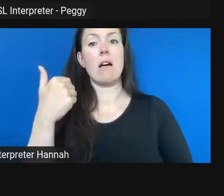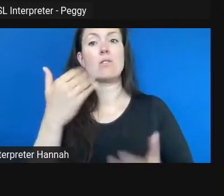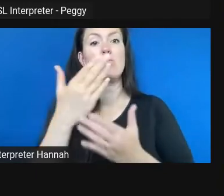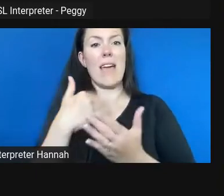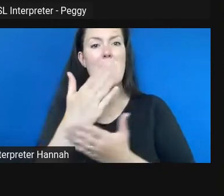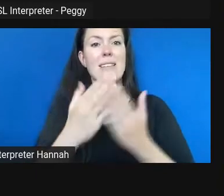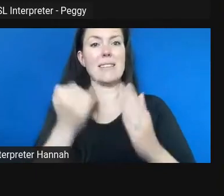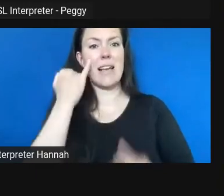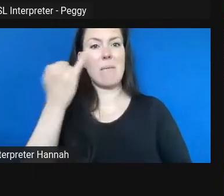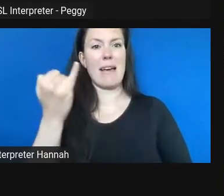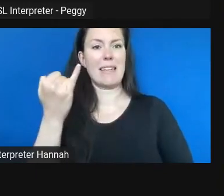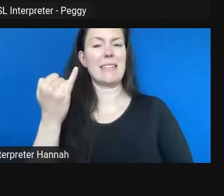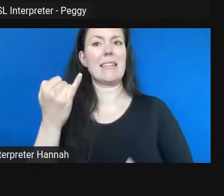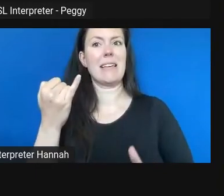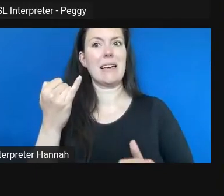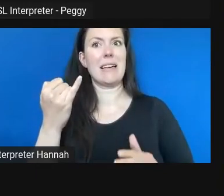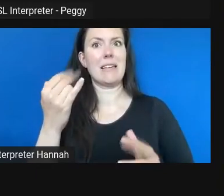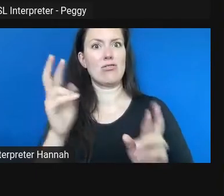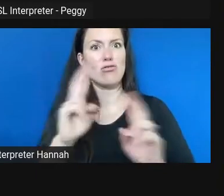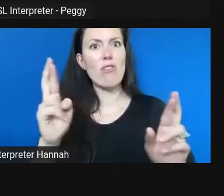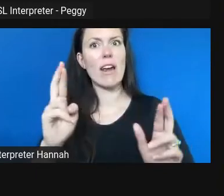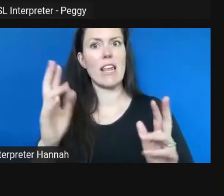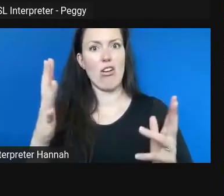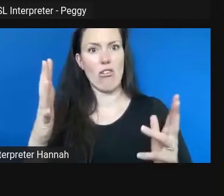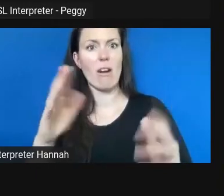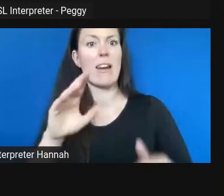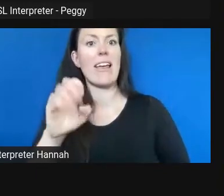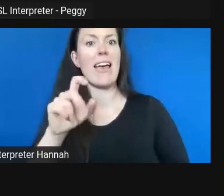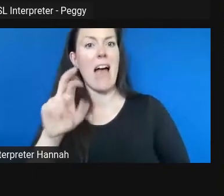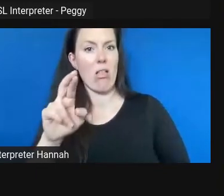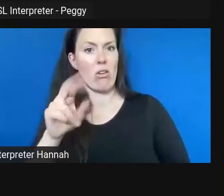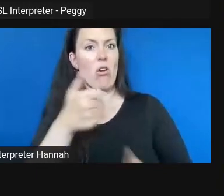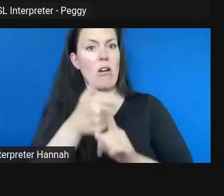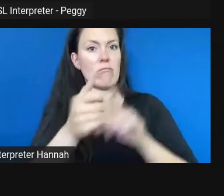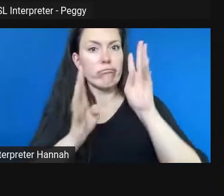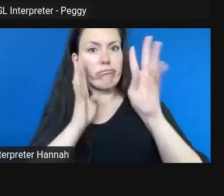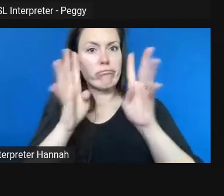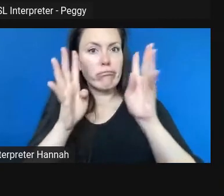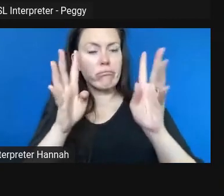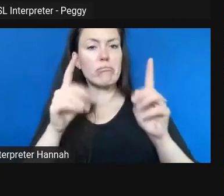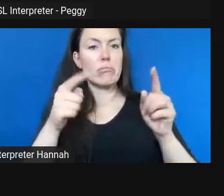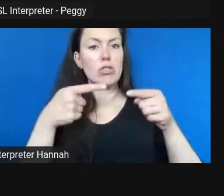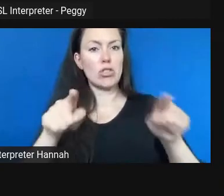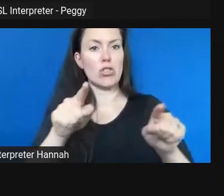back pocket that Eleanor, our artist, had come up with during the artist-in-residency phase.